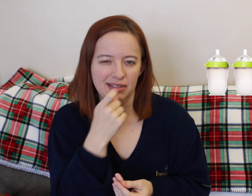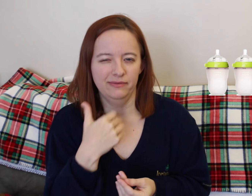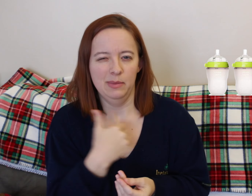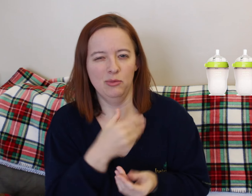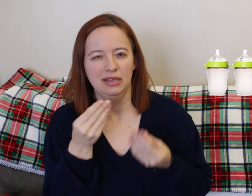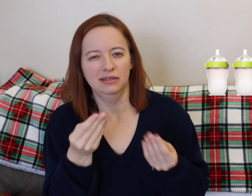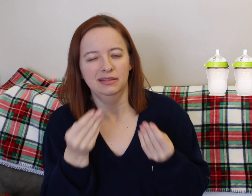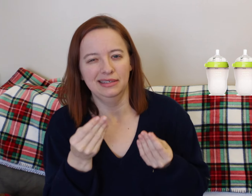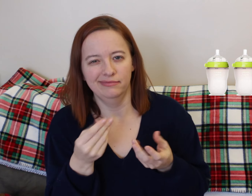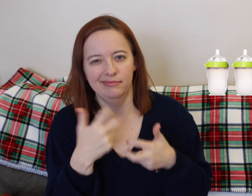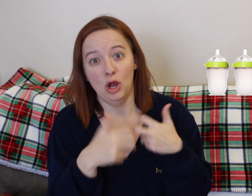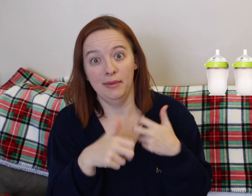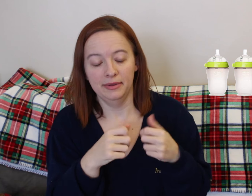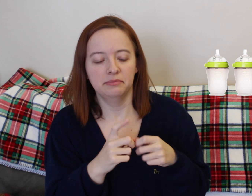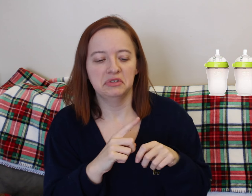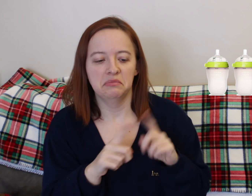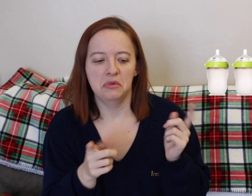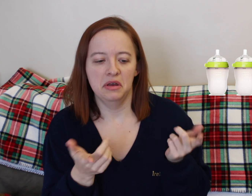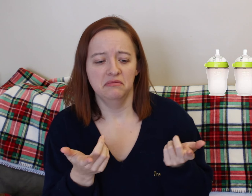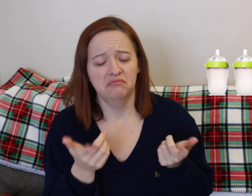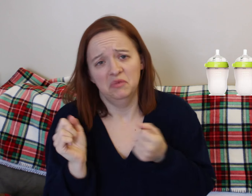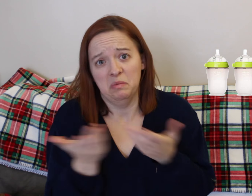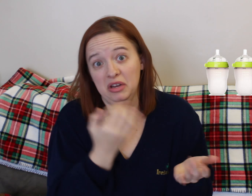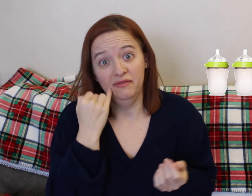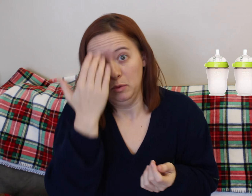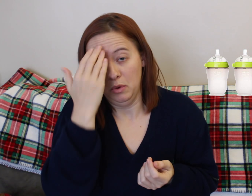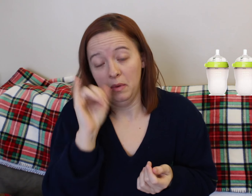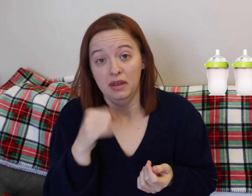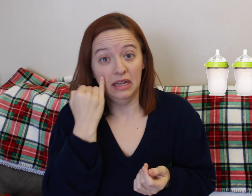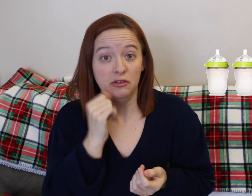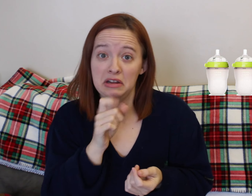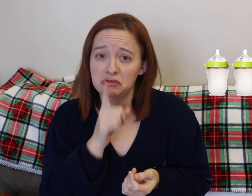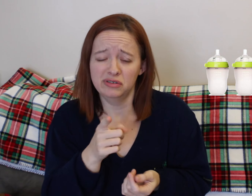If you know for sure you're not gonna be breastfeeding at all, obviously bring bottles with you. That would be helpful.